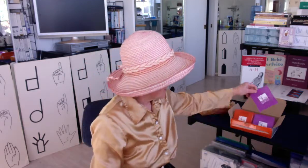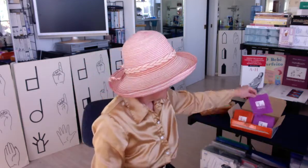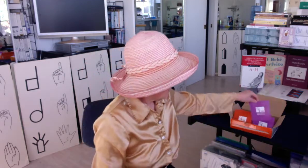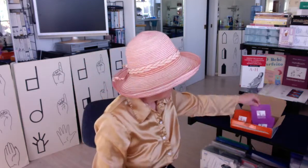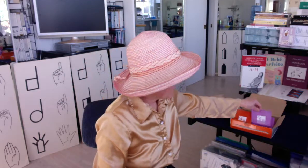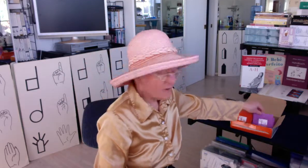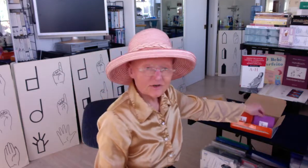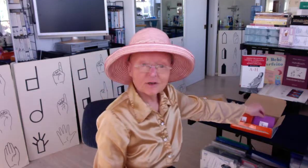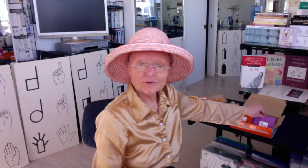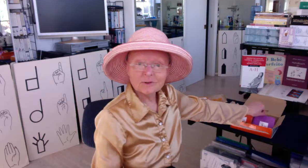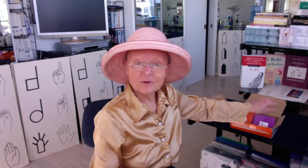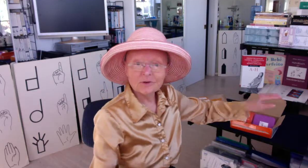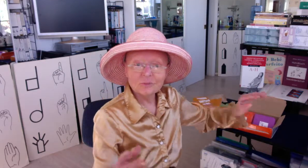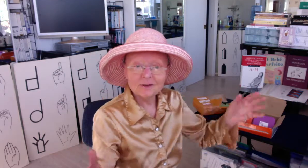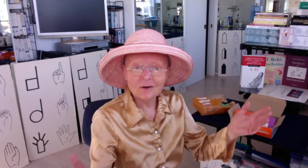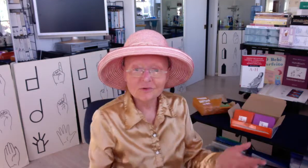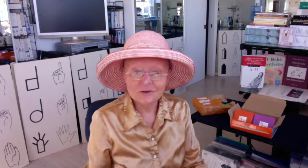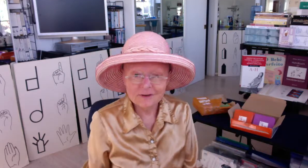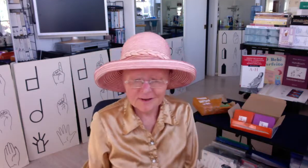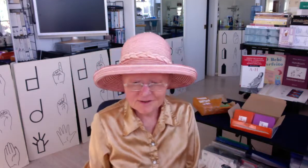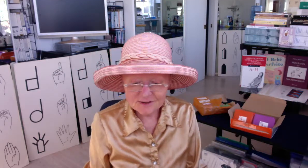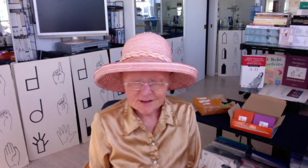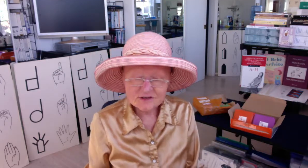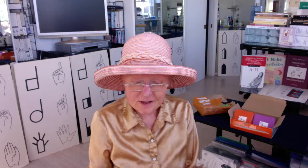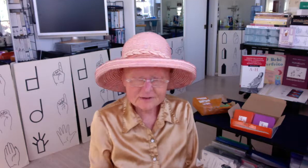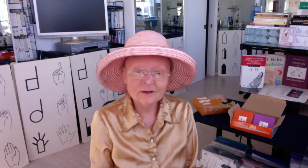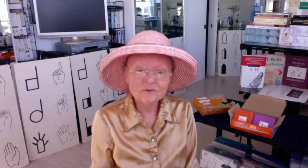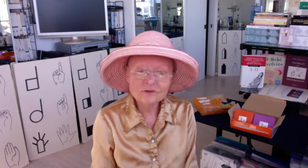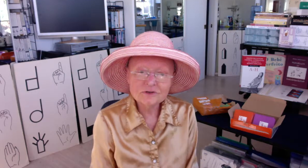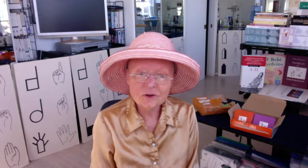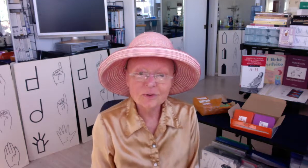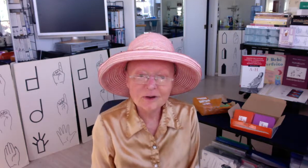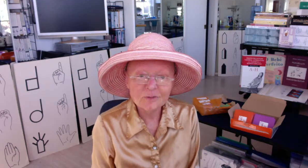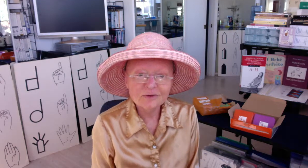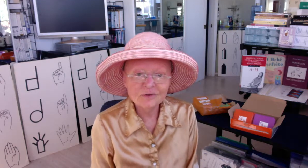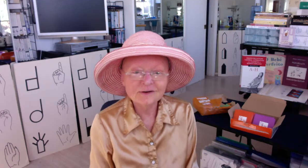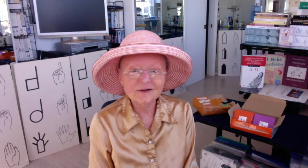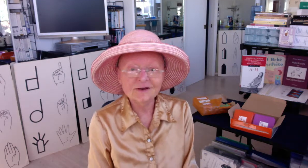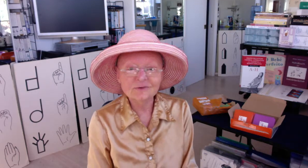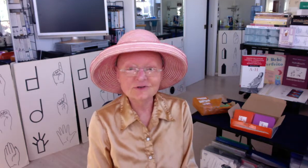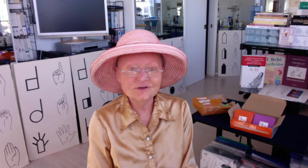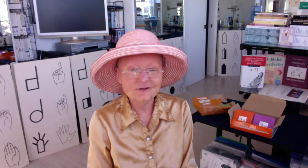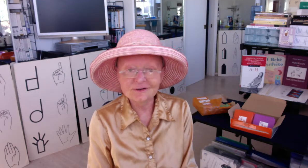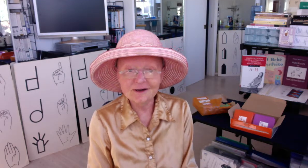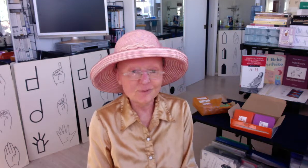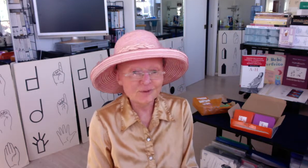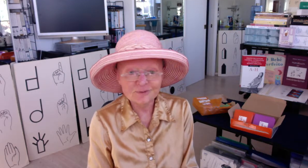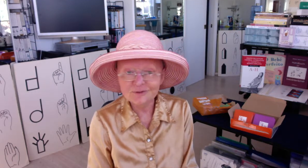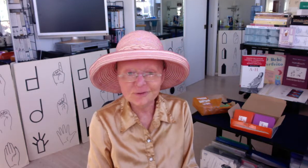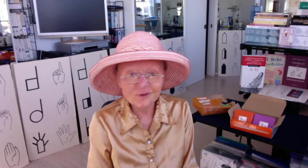Which brings up something you may not realize. Sign languages are becoming written languages and a lot of people don't know that.